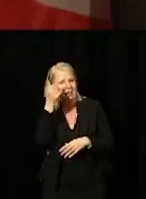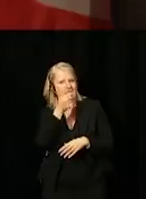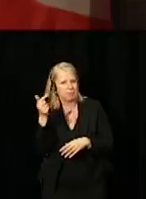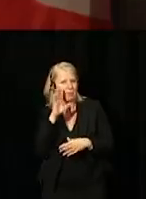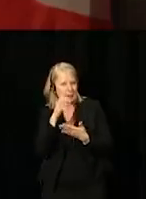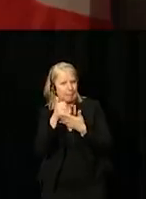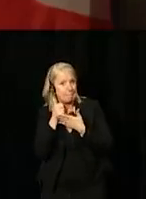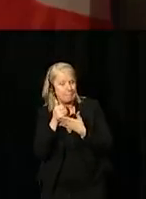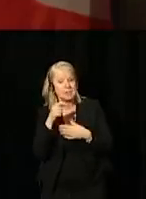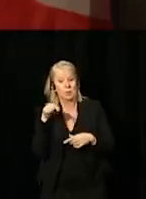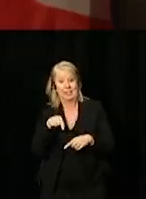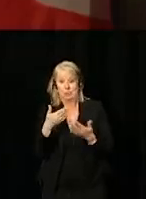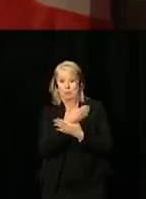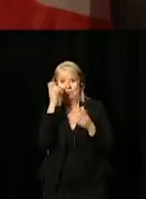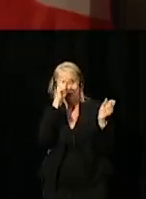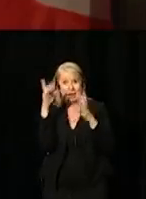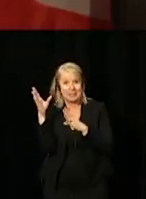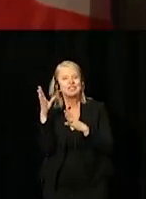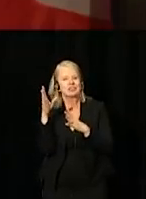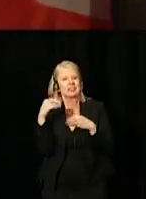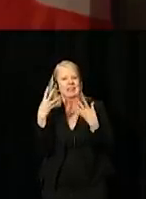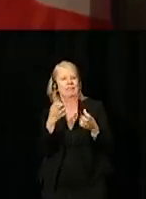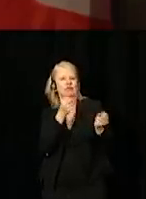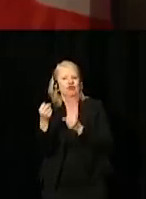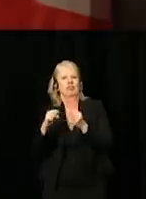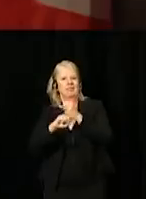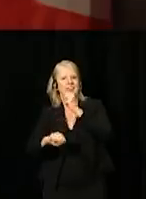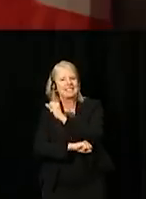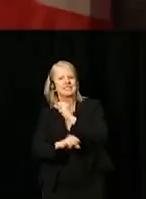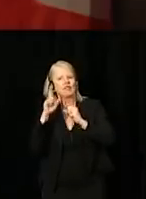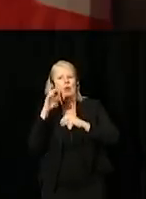And this strategy provides a strong foundation for building resilient,